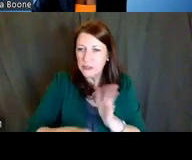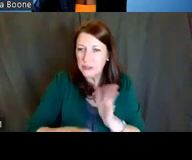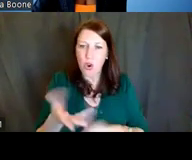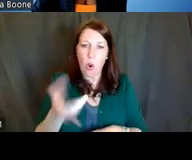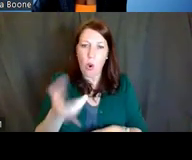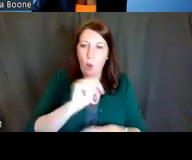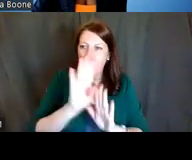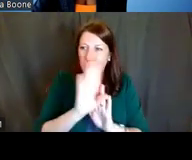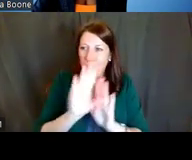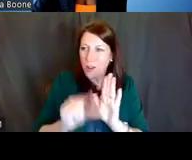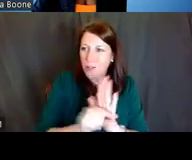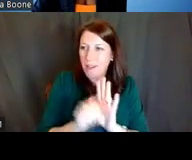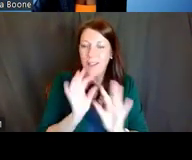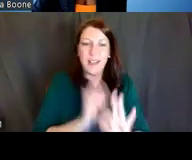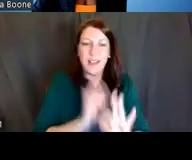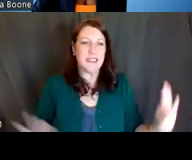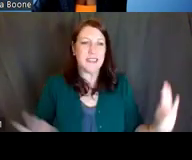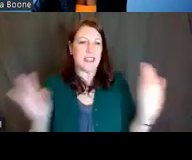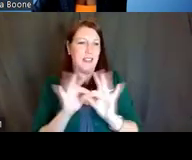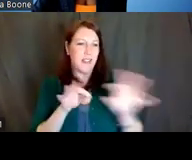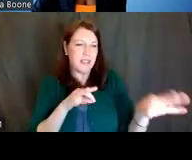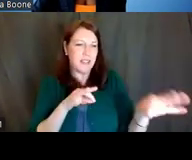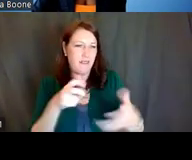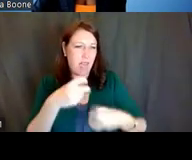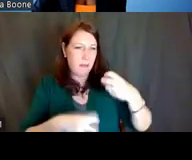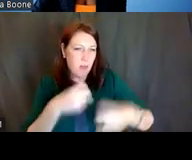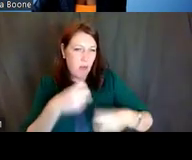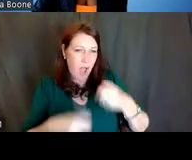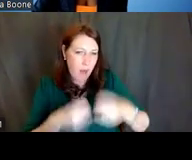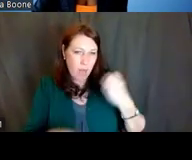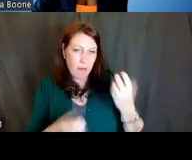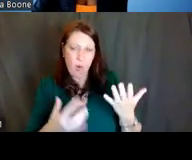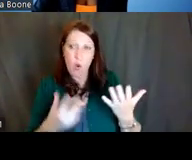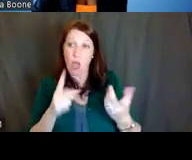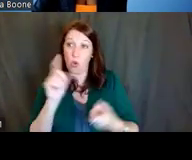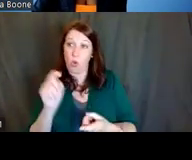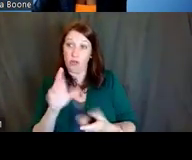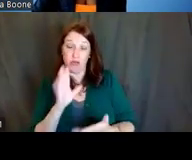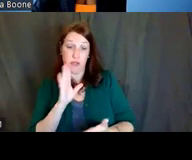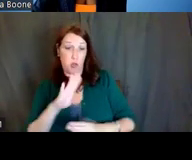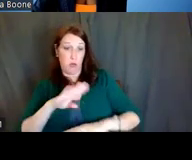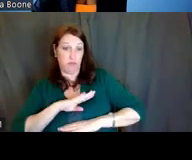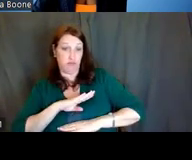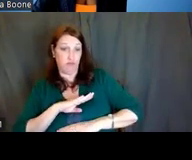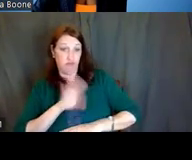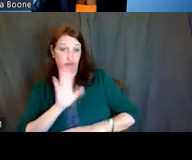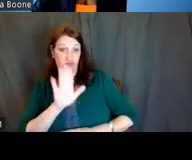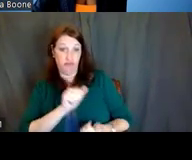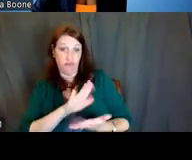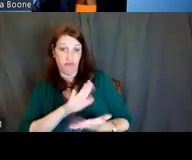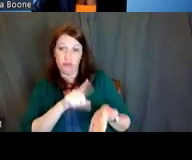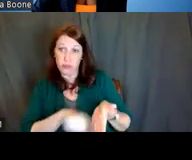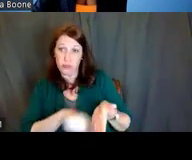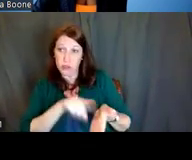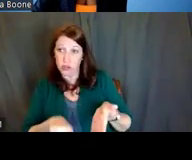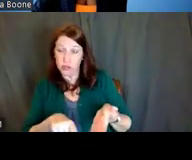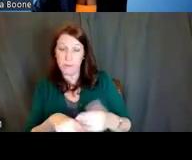the significance of the problem, or the question that your research will address, specific aims. If you are submitting a training